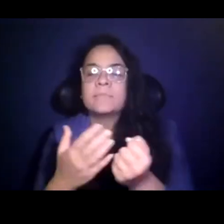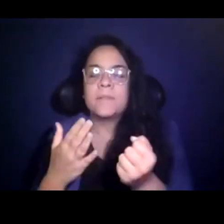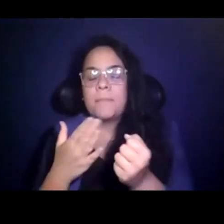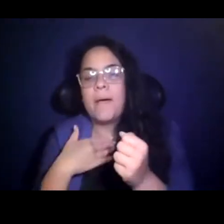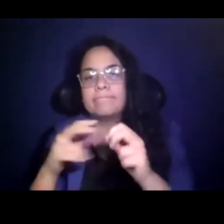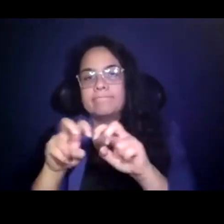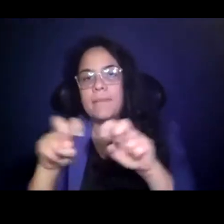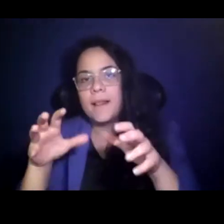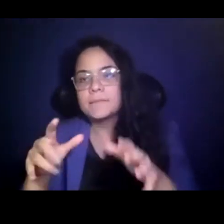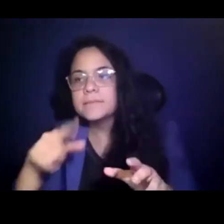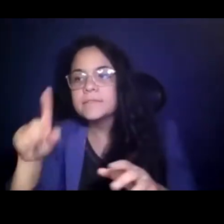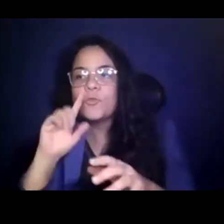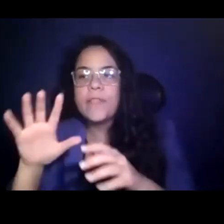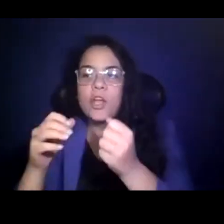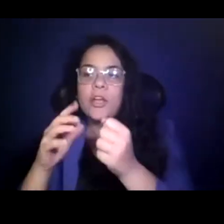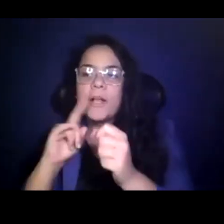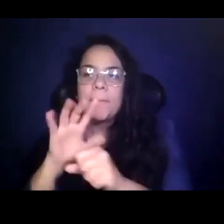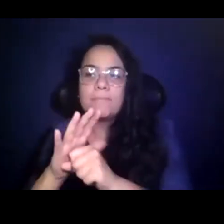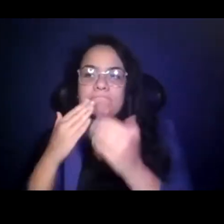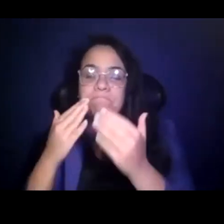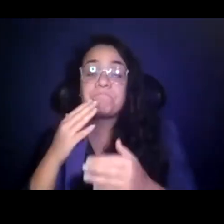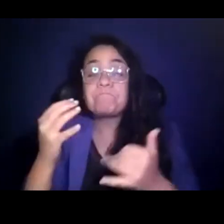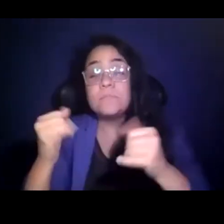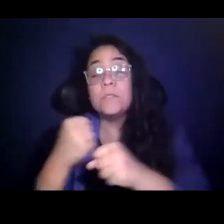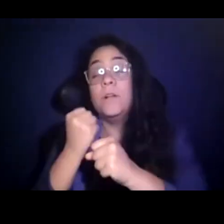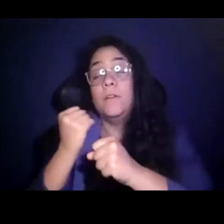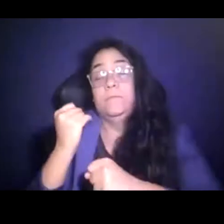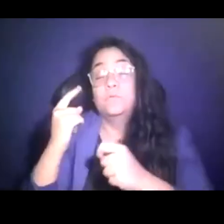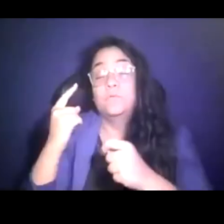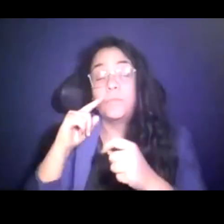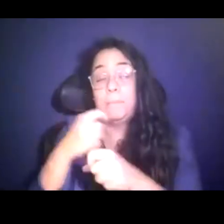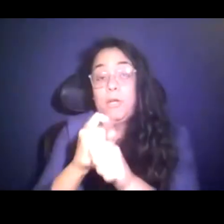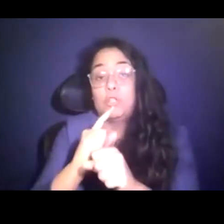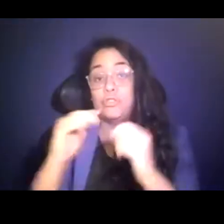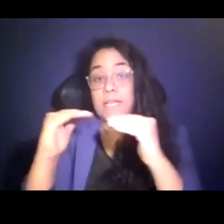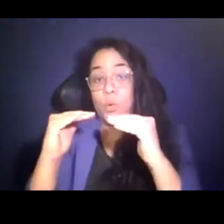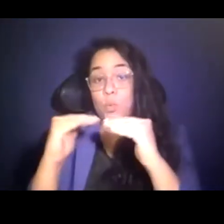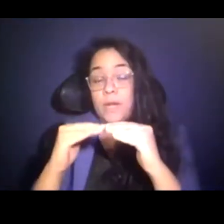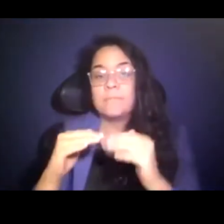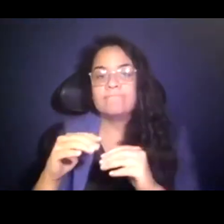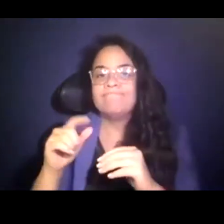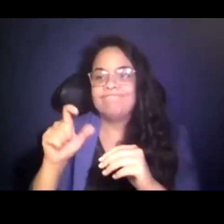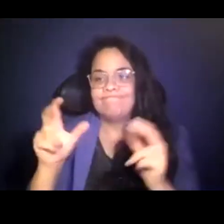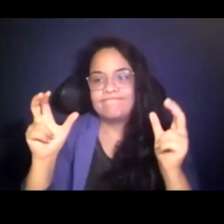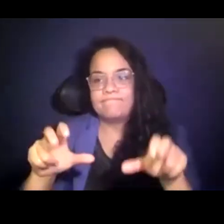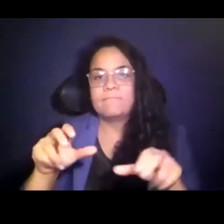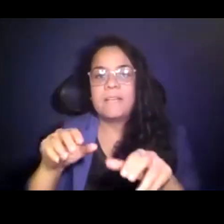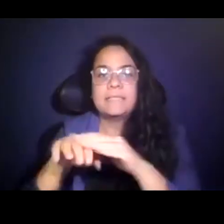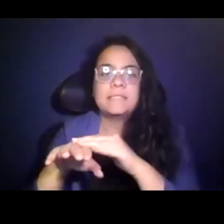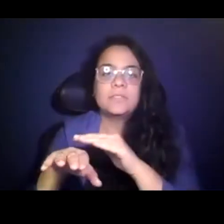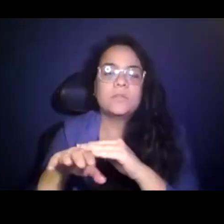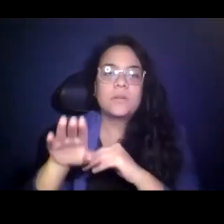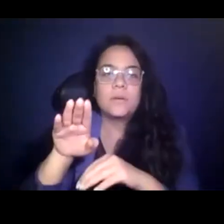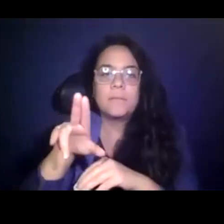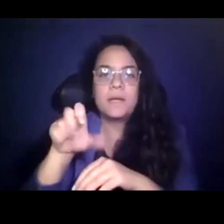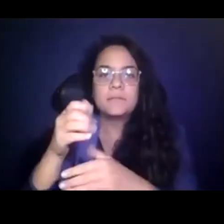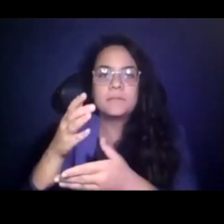15:17:33 To ensure equity for disabled riders, agencies should invest in accessible stationses